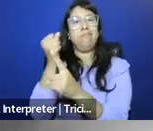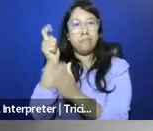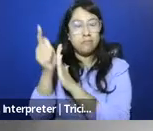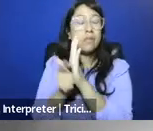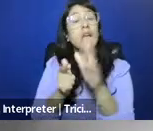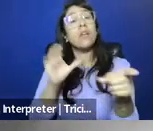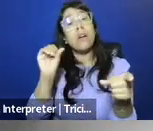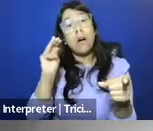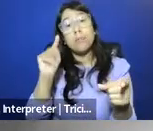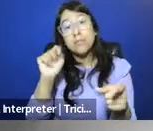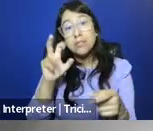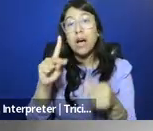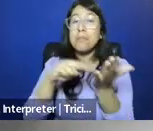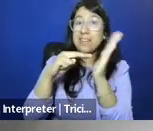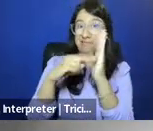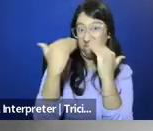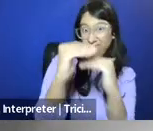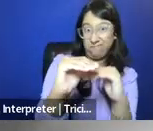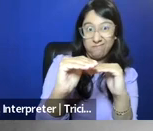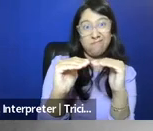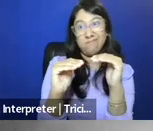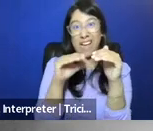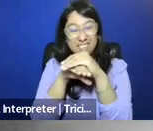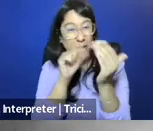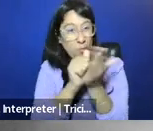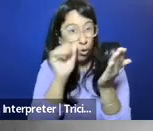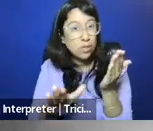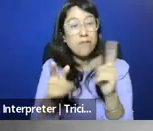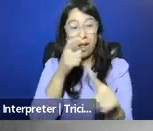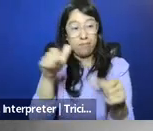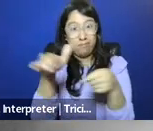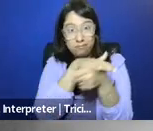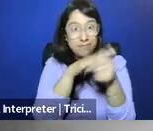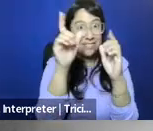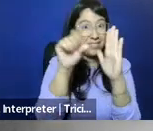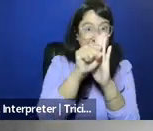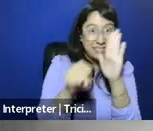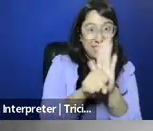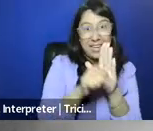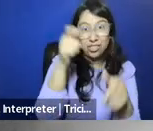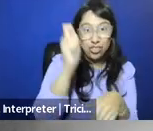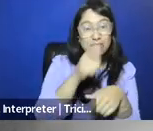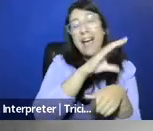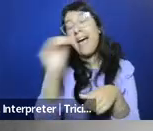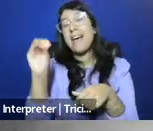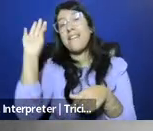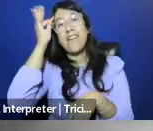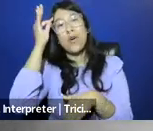as a rationale for restricting access to abortion by district court judges, and a federal court of appeals judge in Texas.